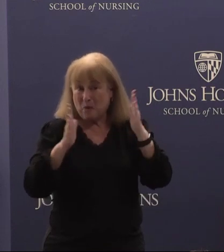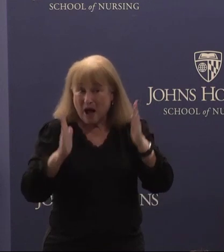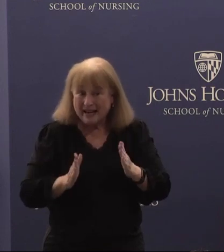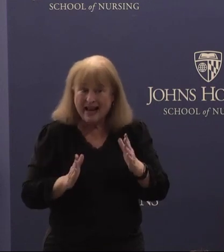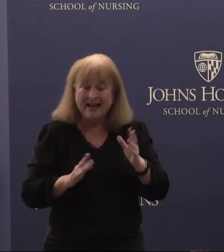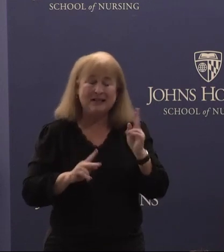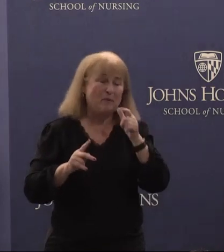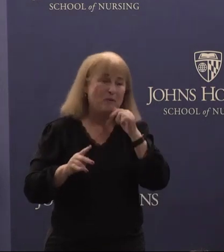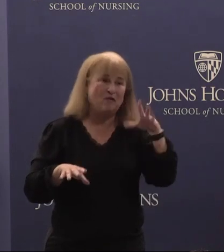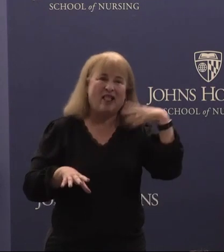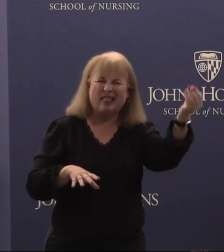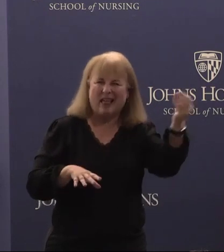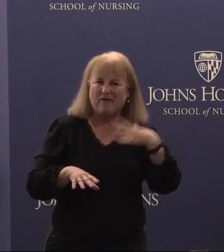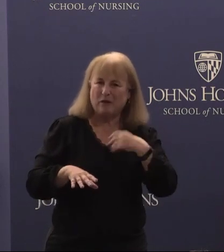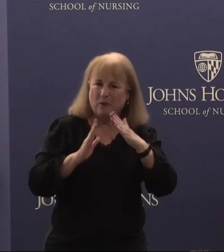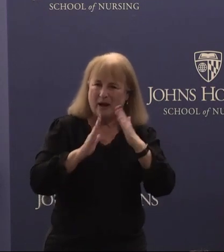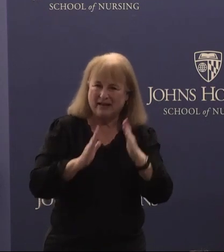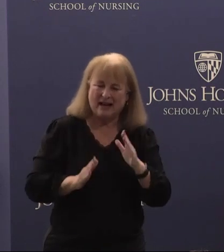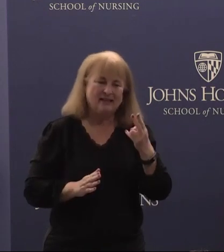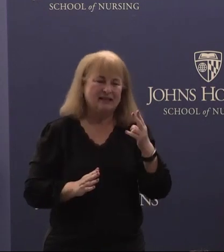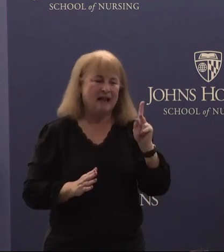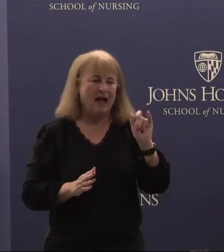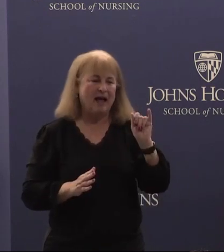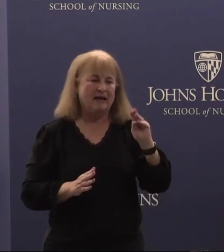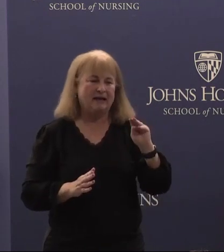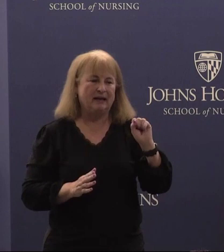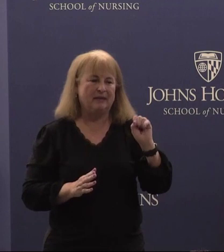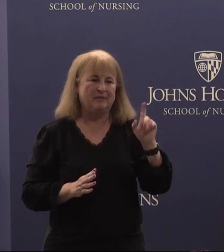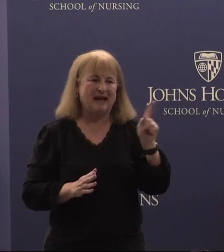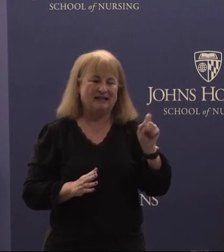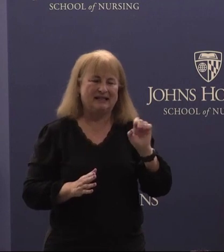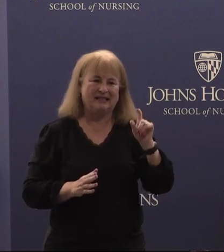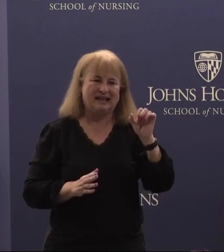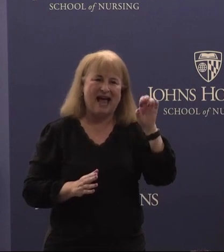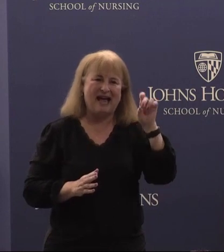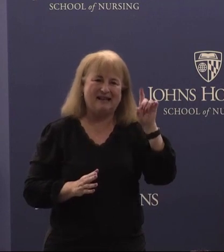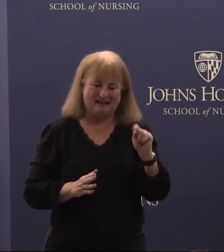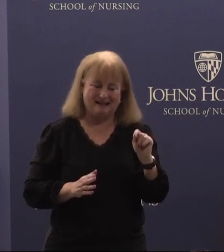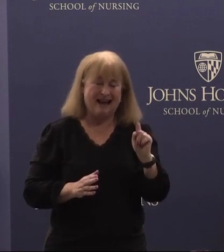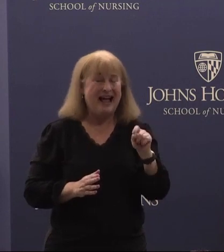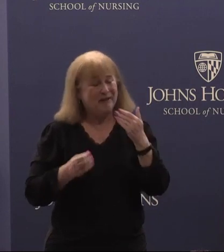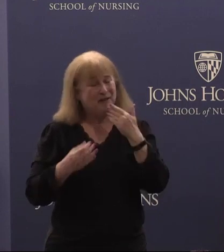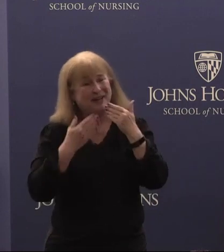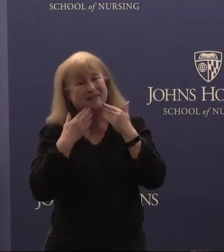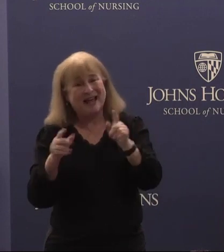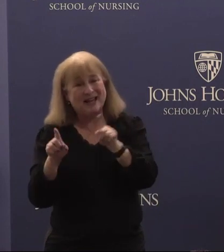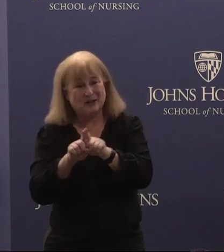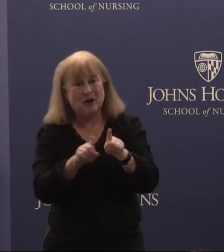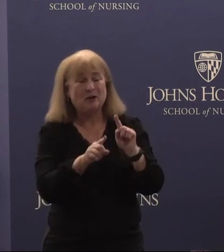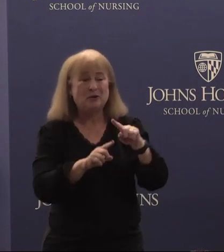left the White House like Kim Kn stat. Um, I have to give thanks as well to the government relations